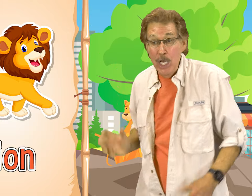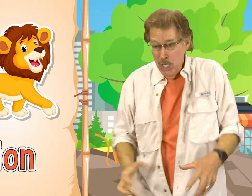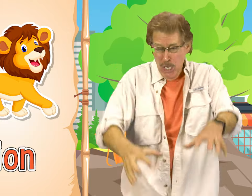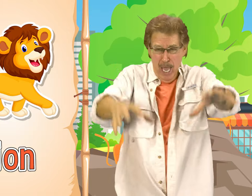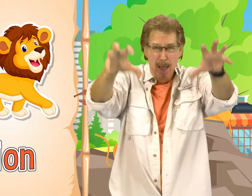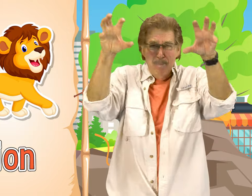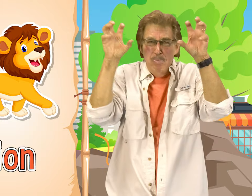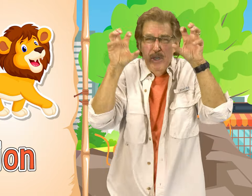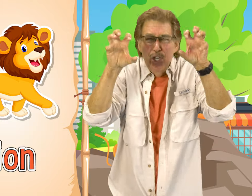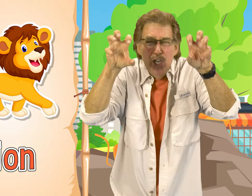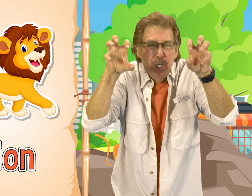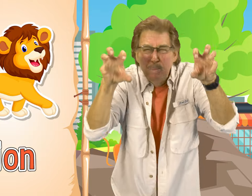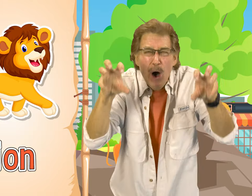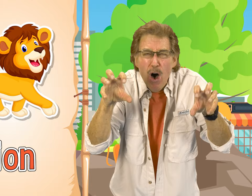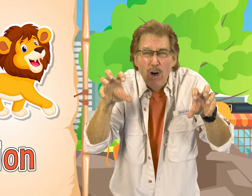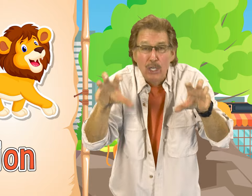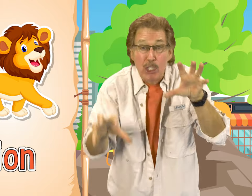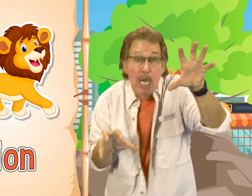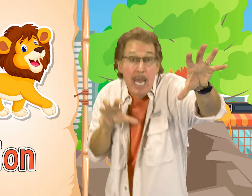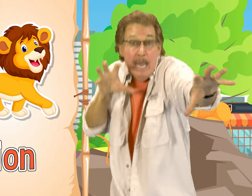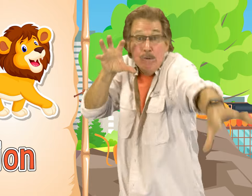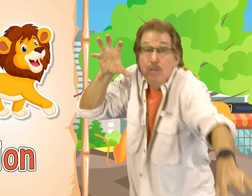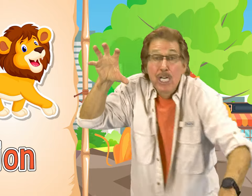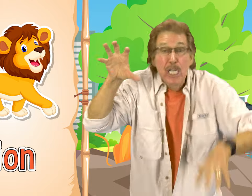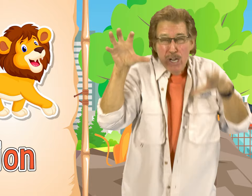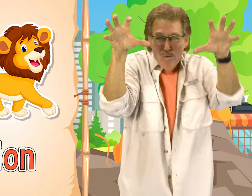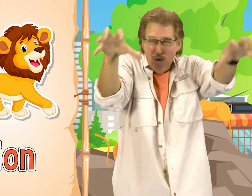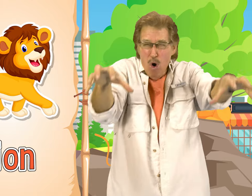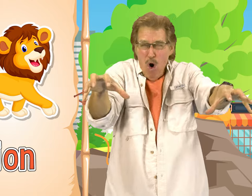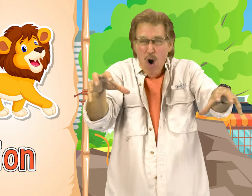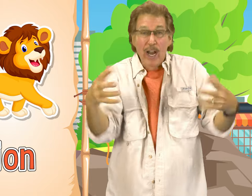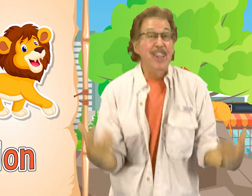It has big paws and really roars